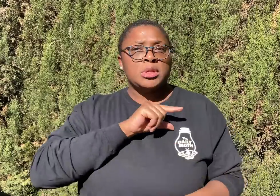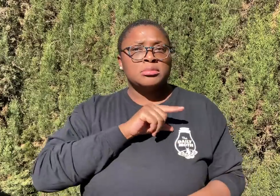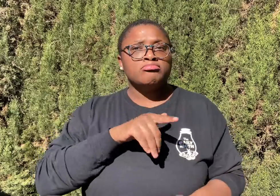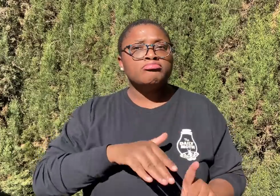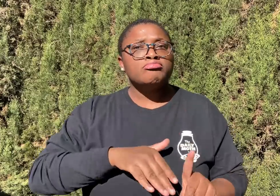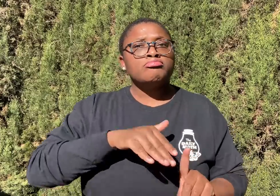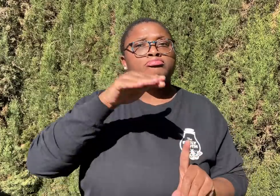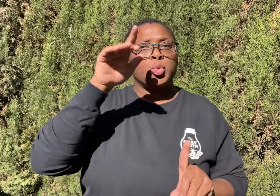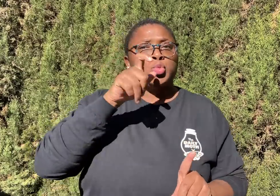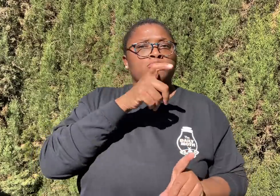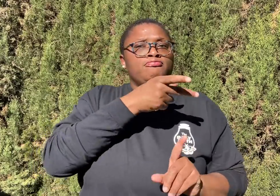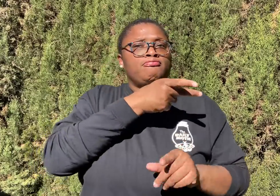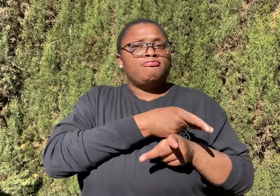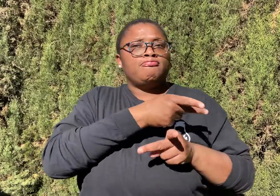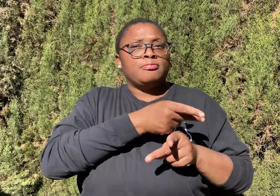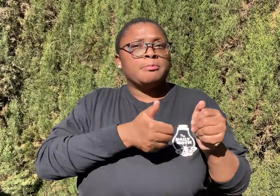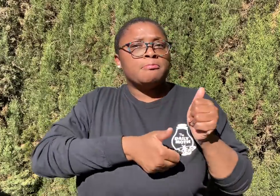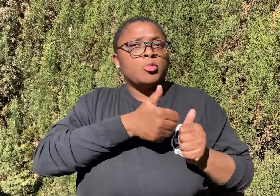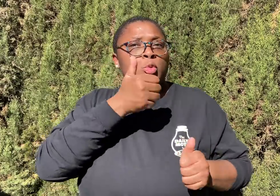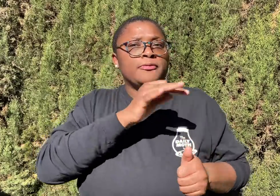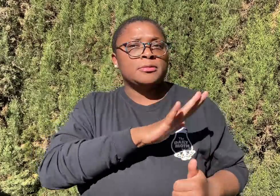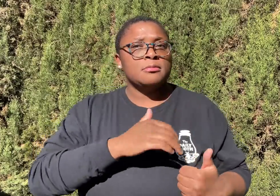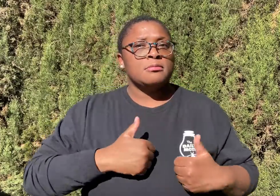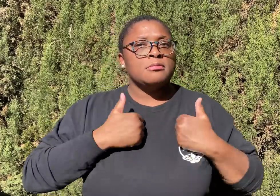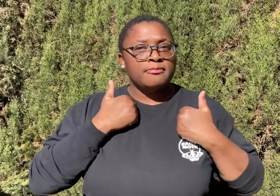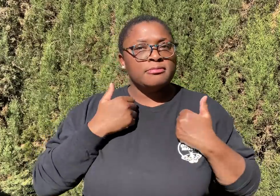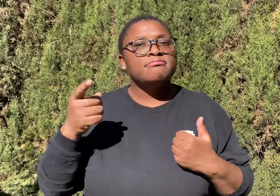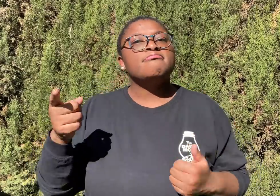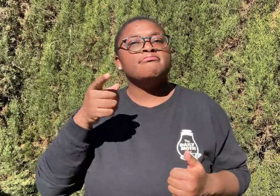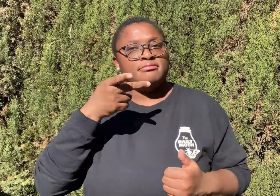Pam said she was the primary caretaker for most of his childhood and life.